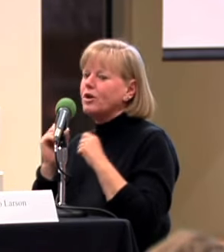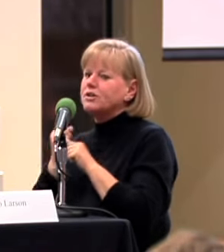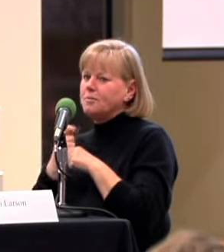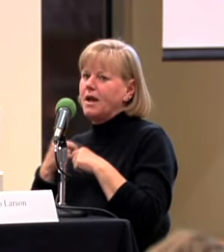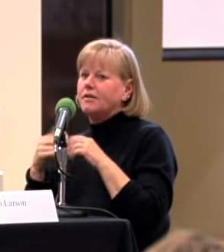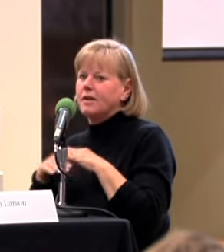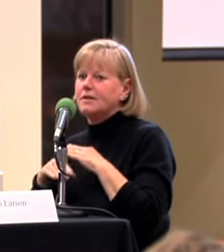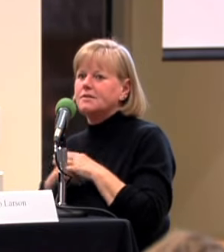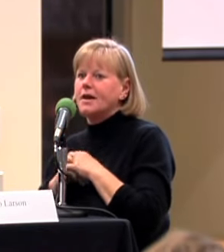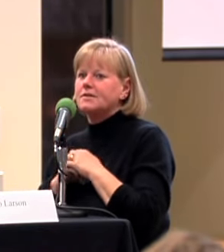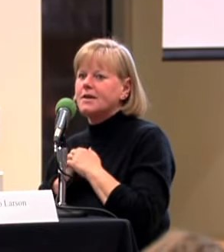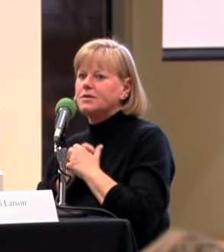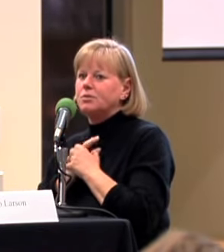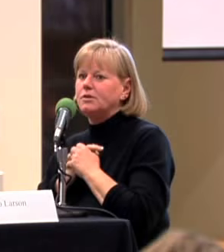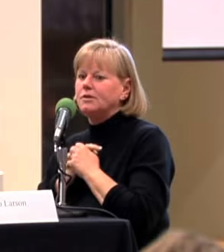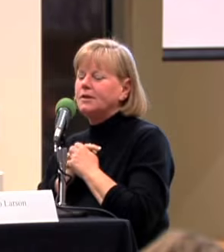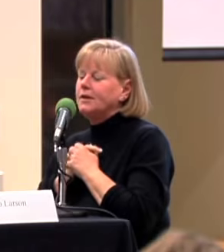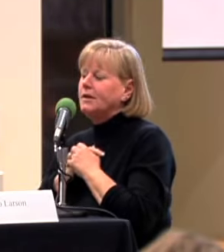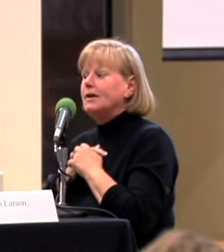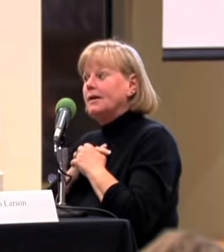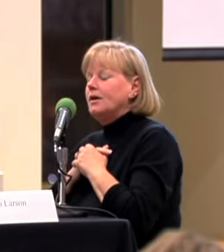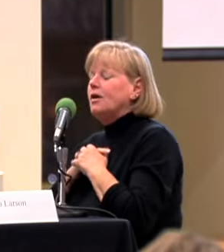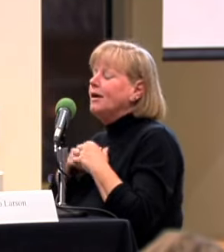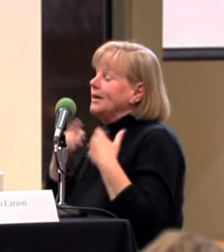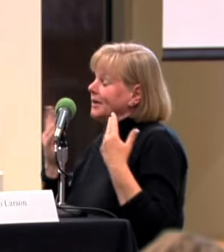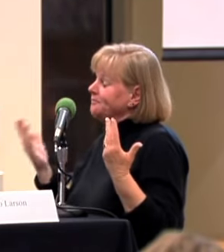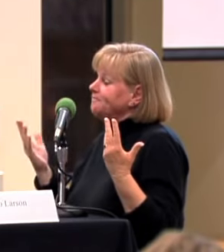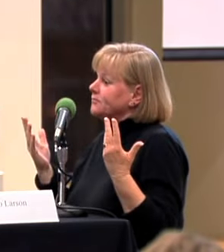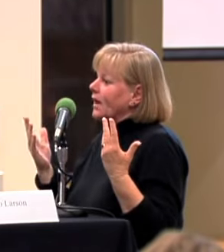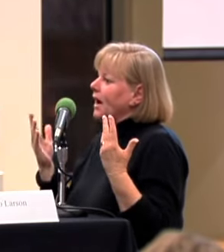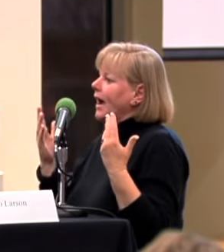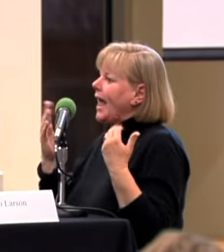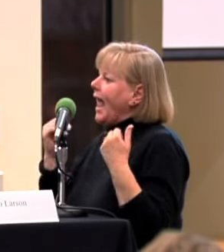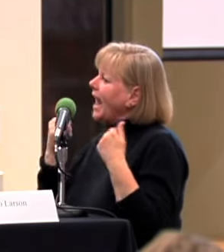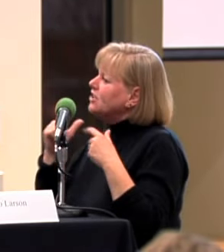IN ORDER TO MAKE THINGS ACCESSIBLE.